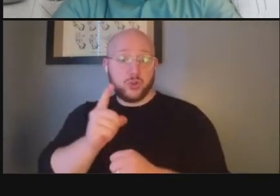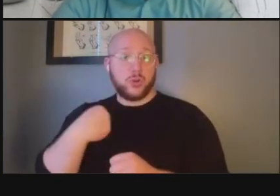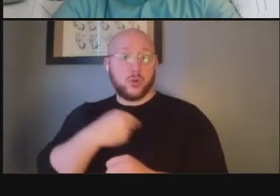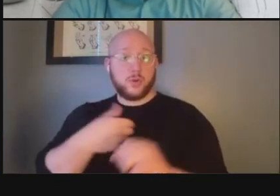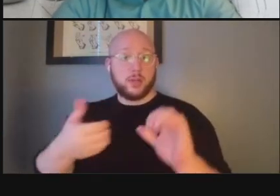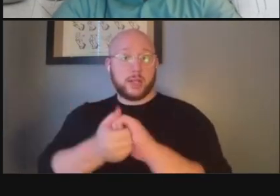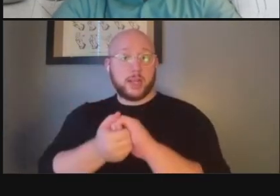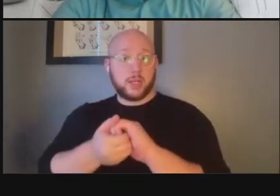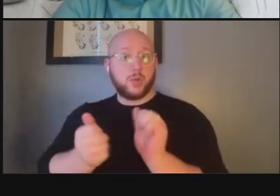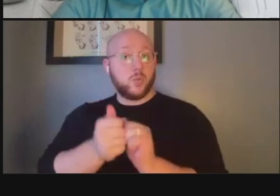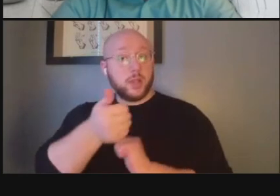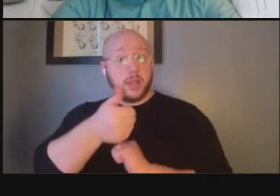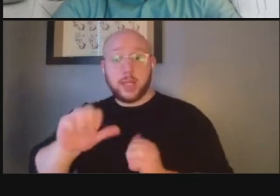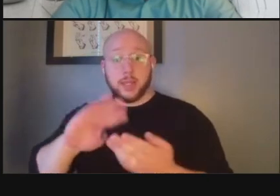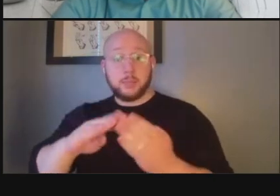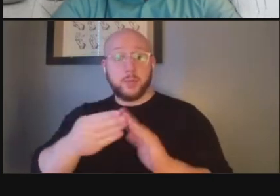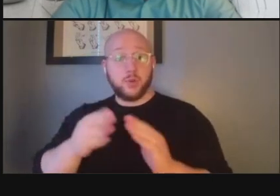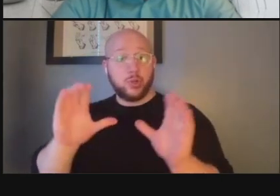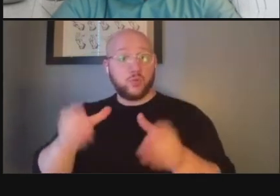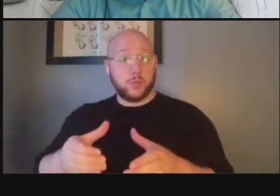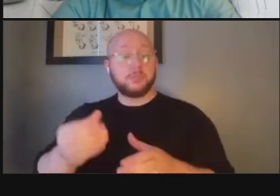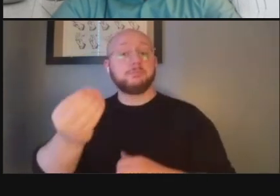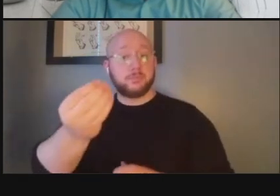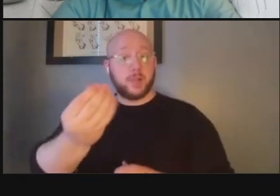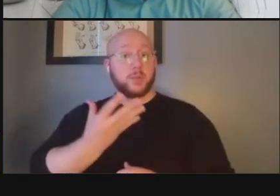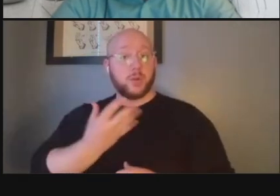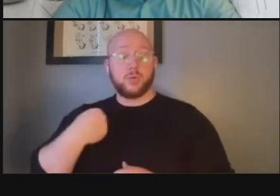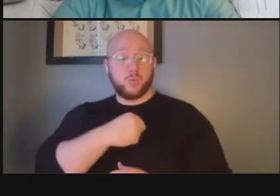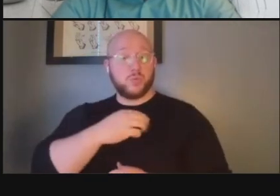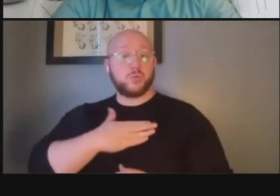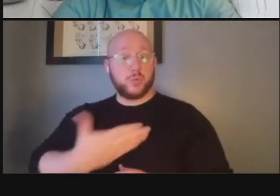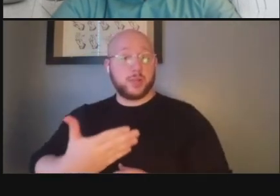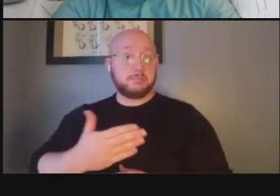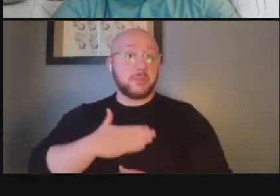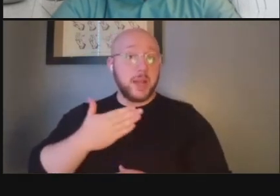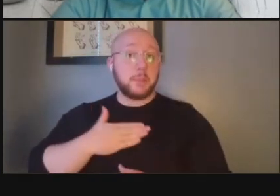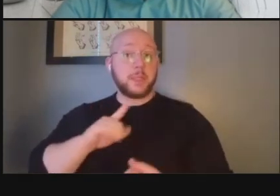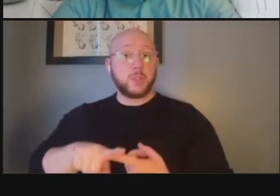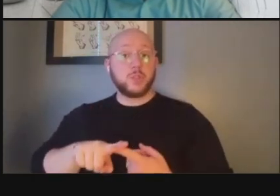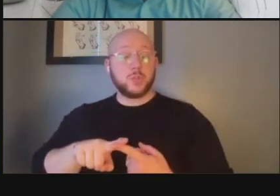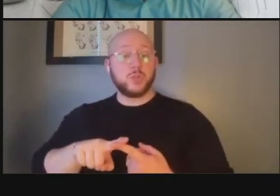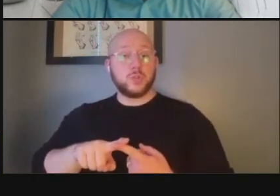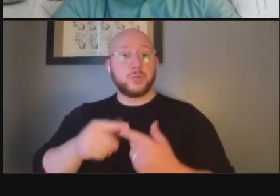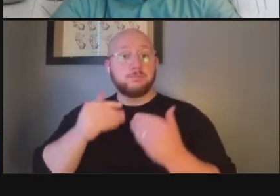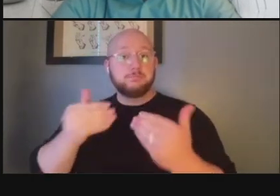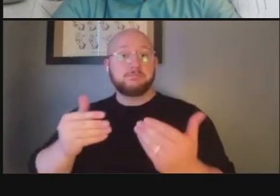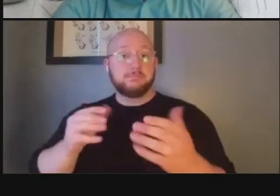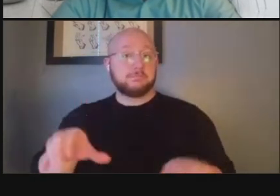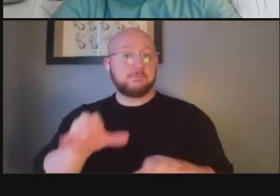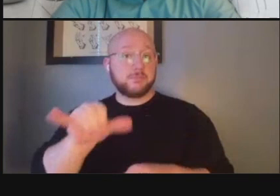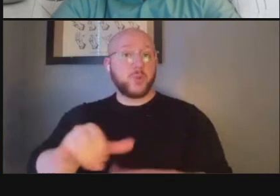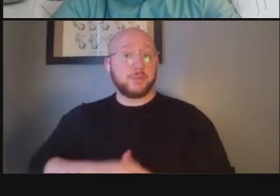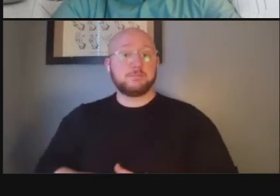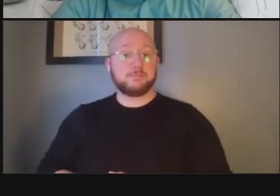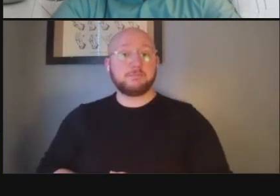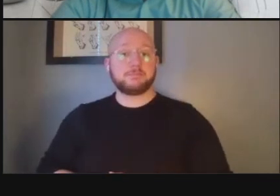any community group uh we're happy to we're happy to have that um have those people introduced to us